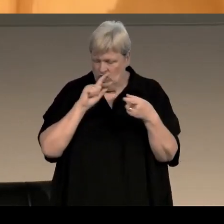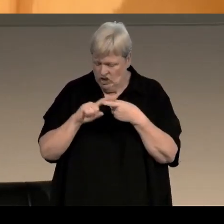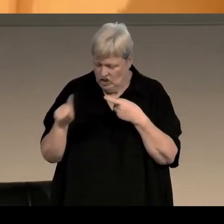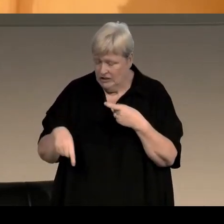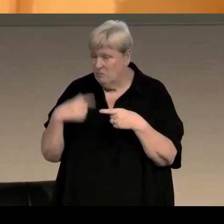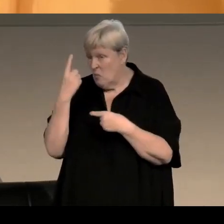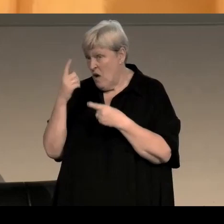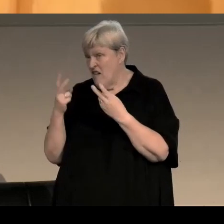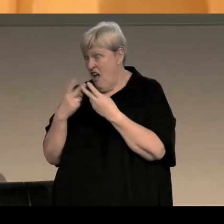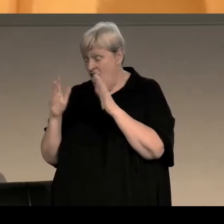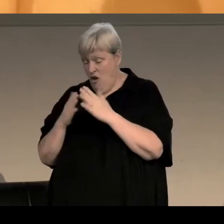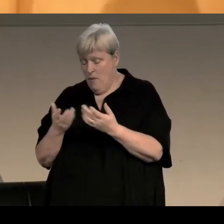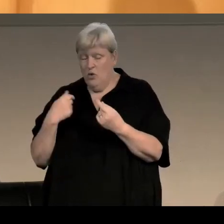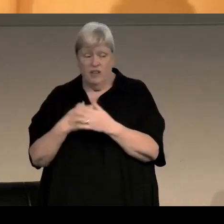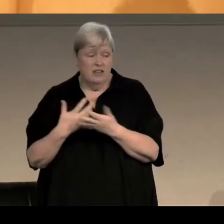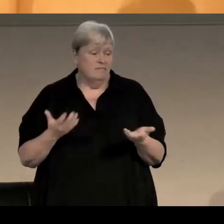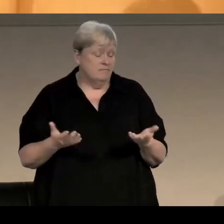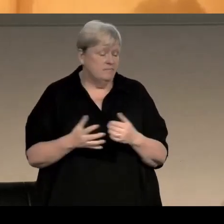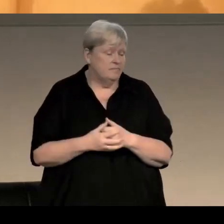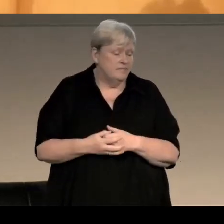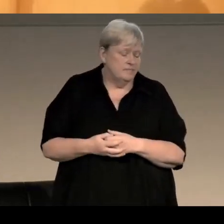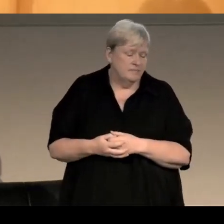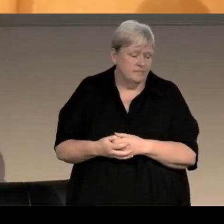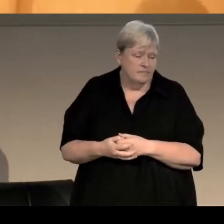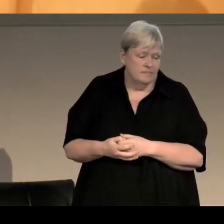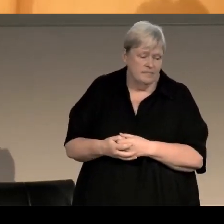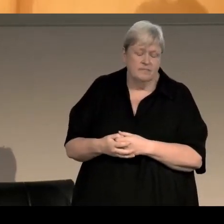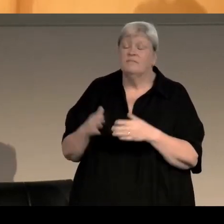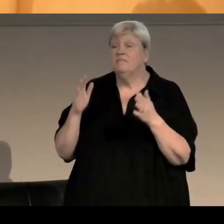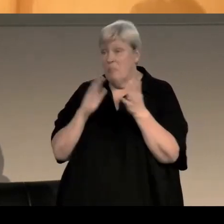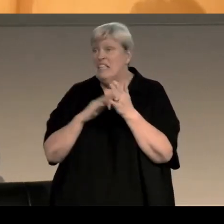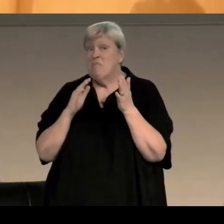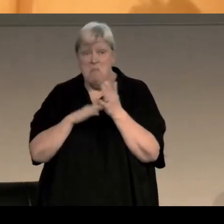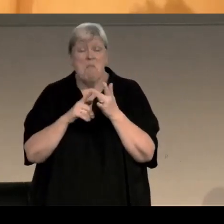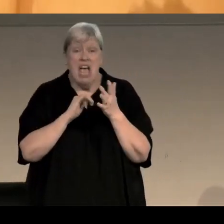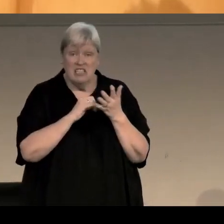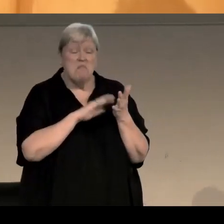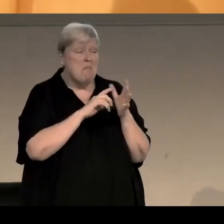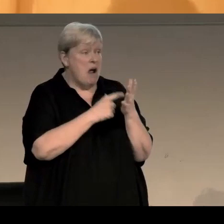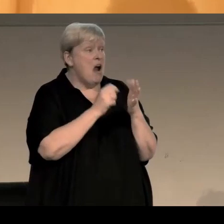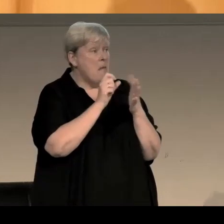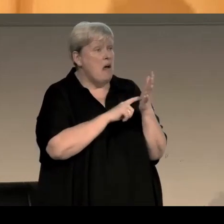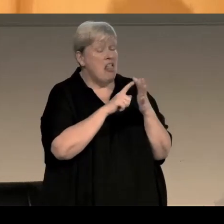I'd run out of the library books I'd brought with me. So Miss Marple was - And I've always loved Miss Marple as a character,